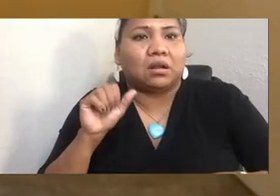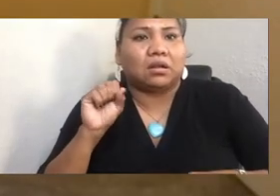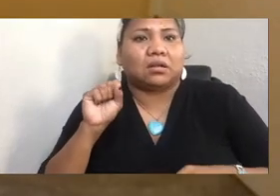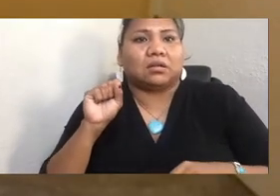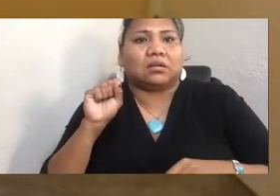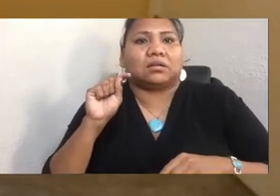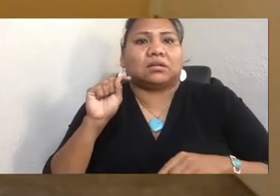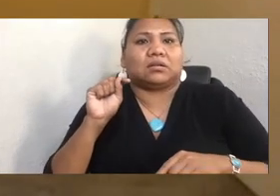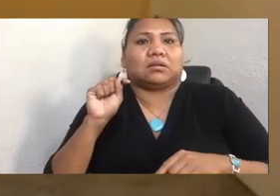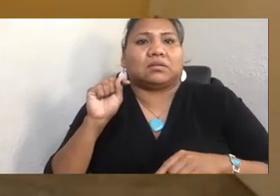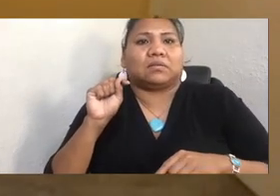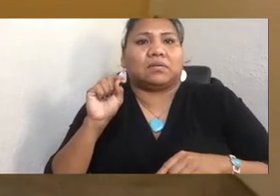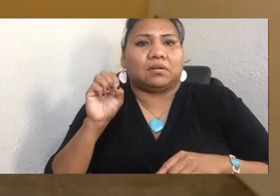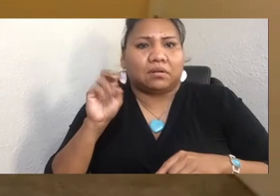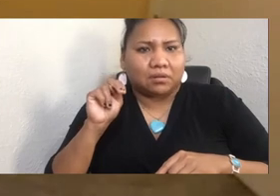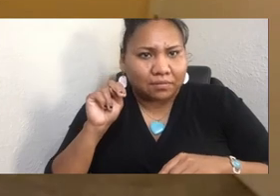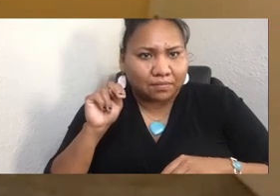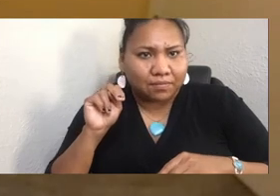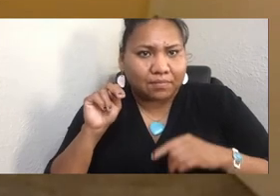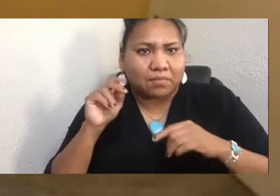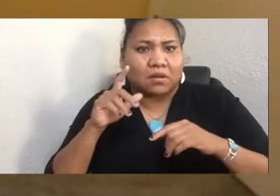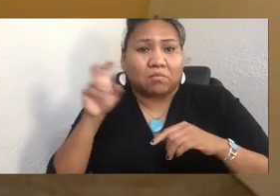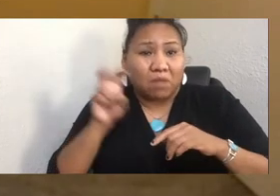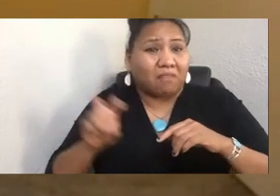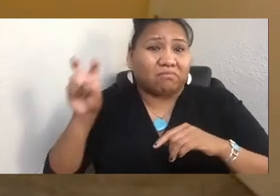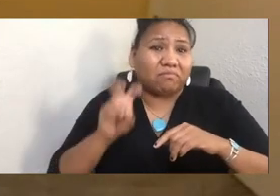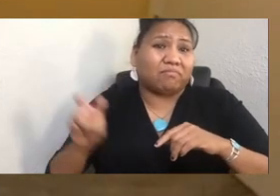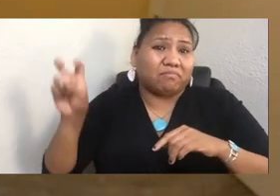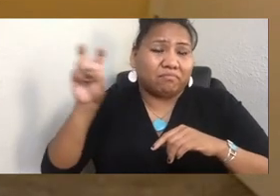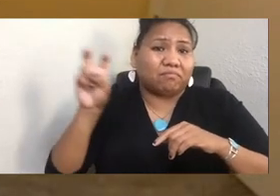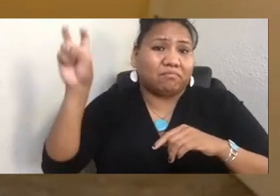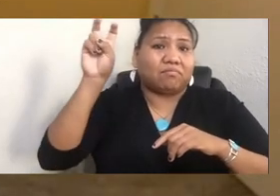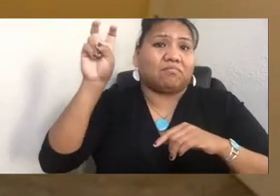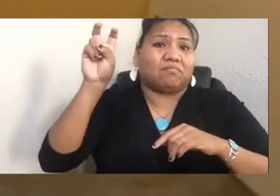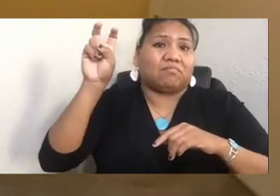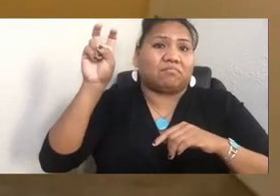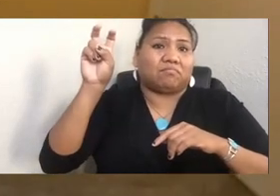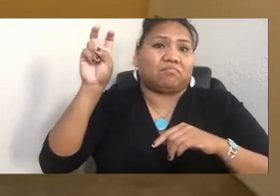And she says that the road has actually